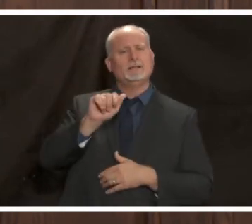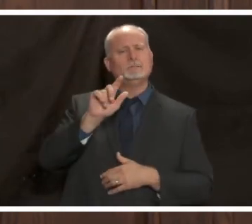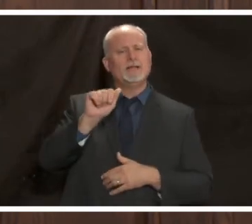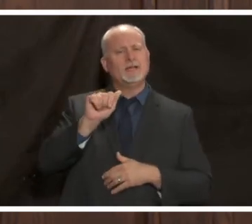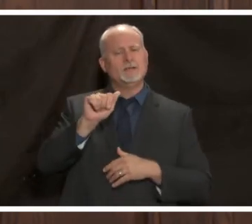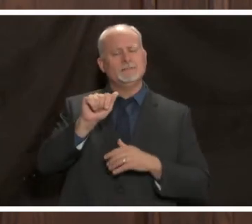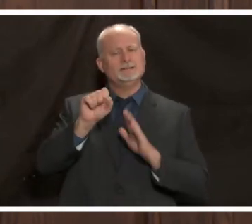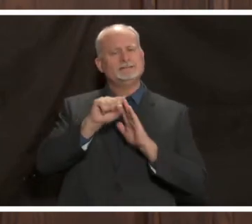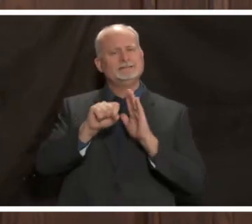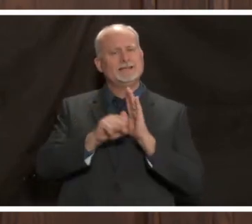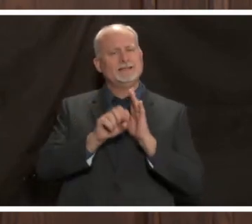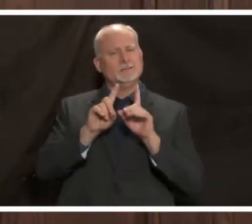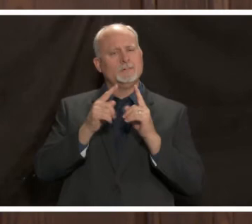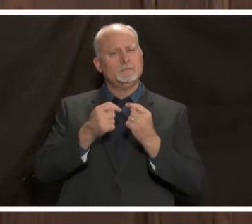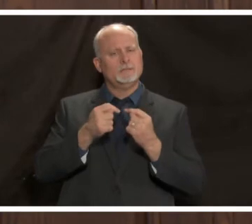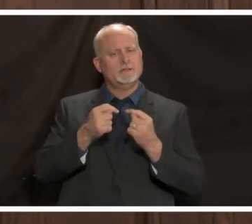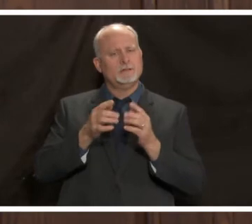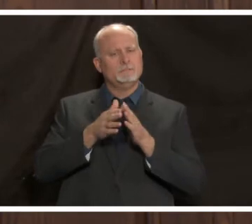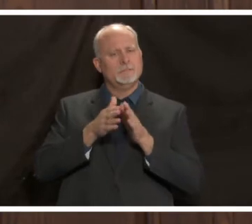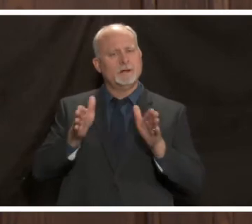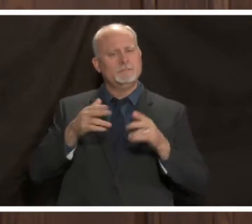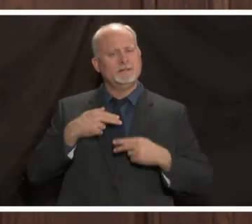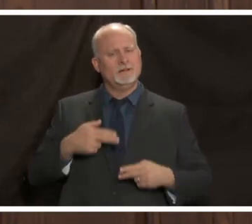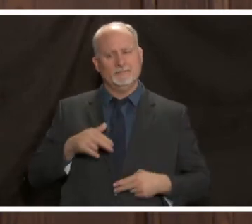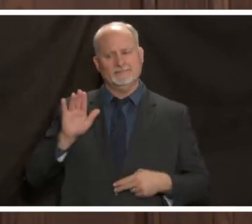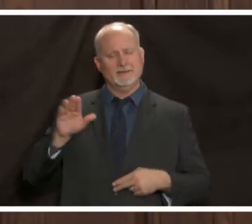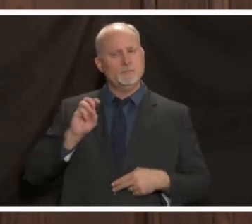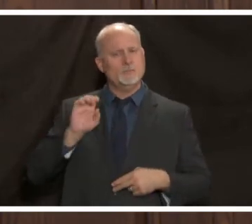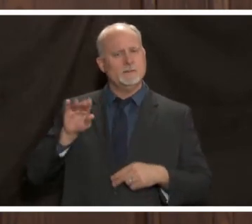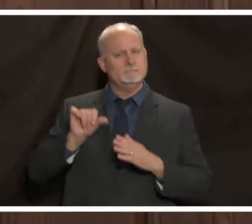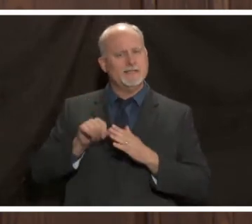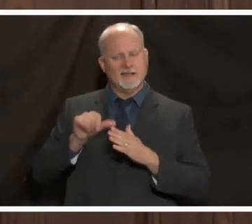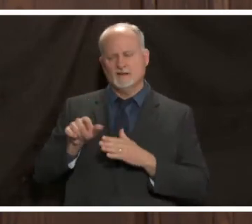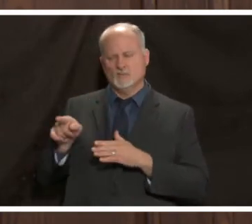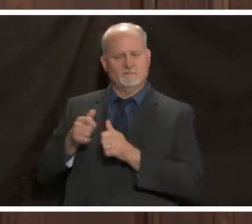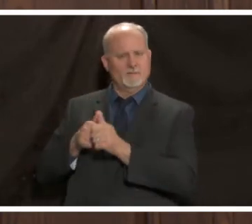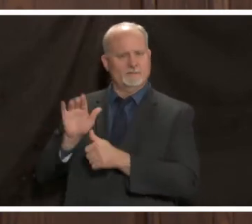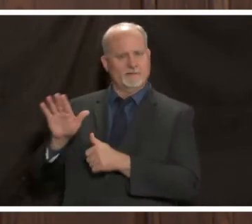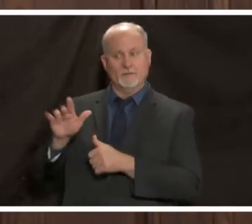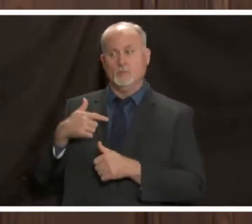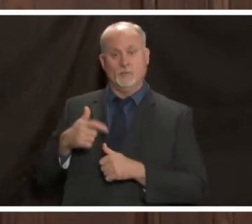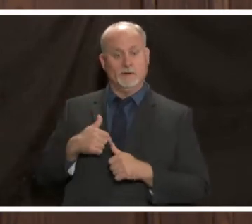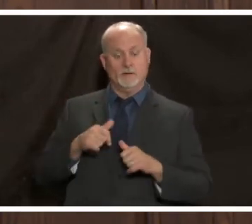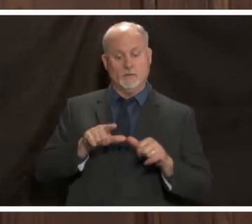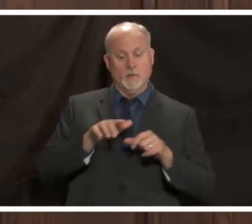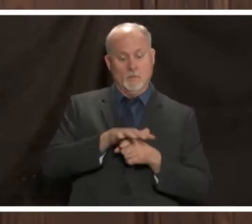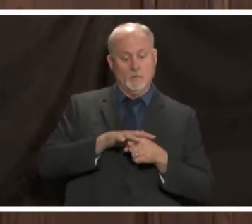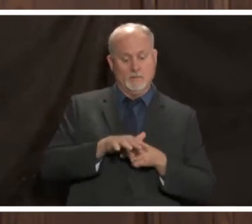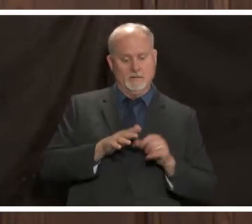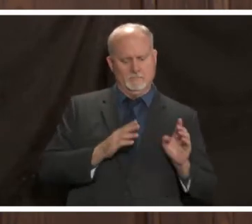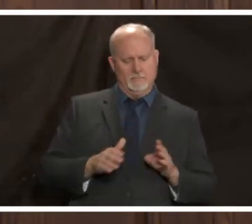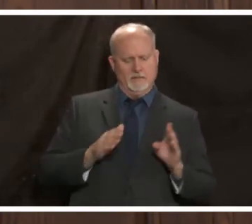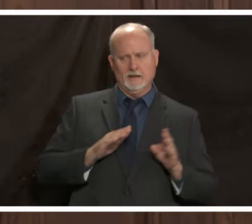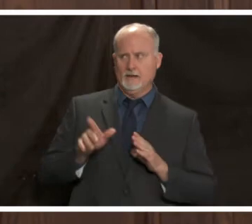website we are doing some local planning as part of that working with our health care